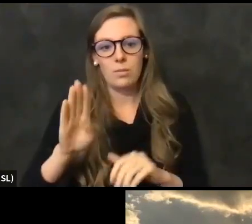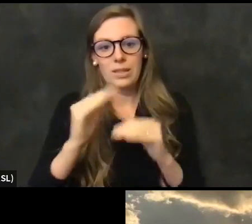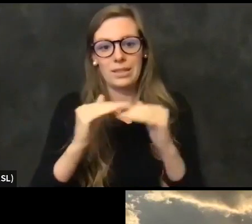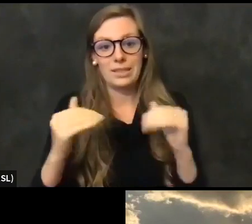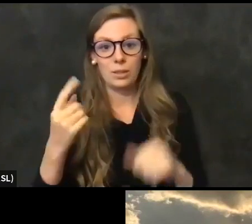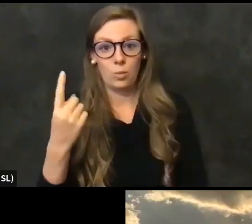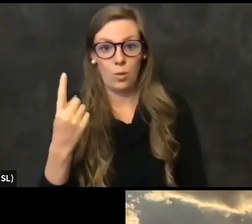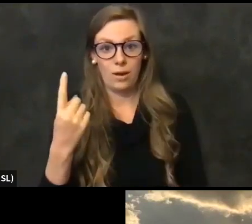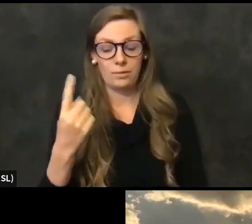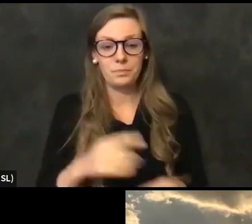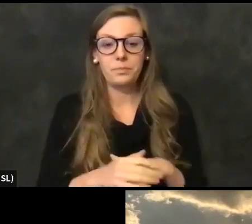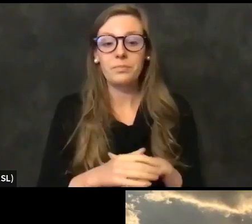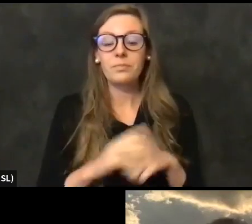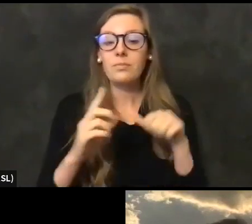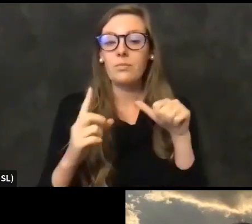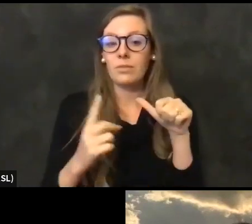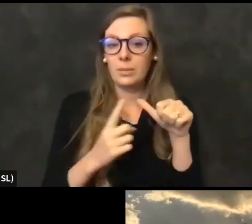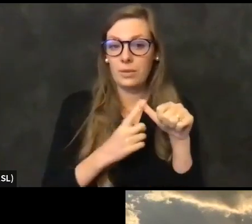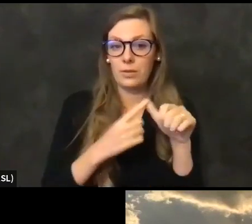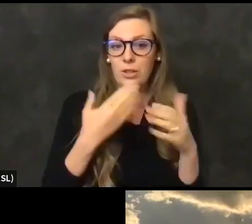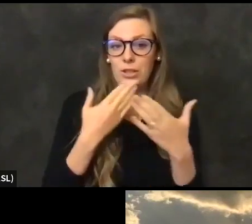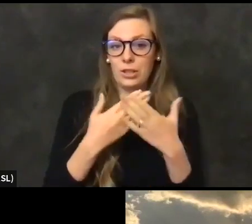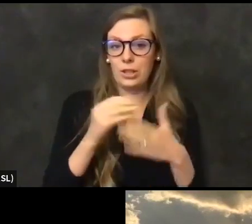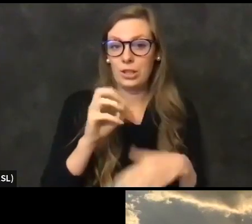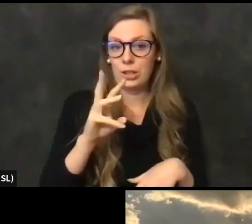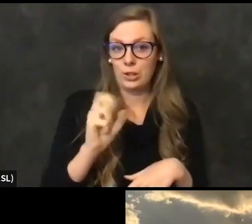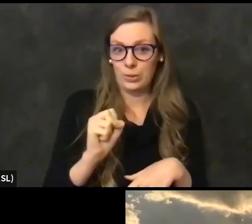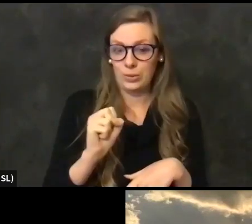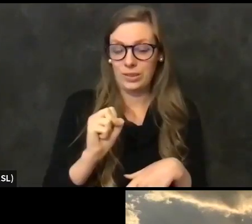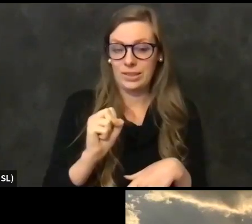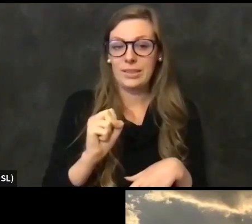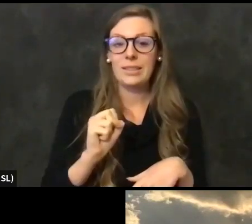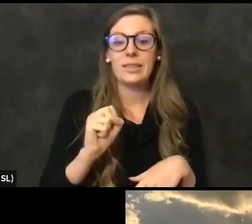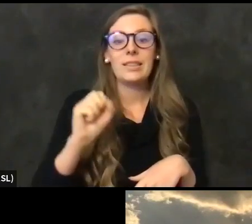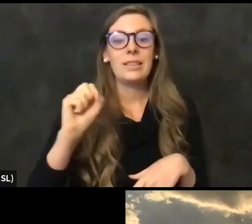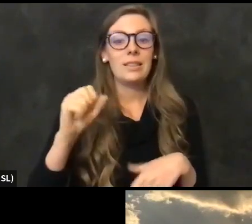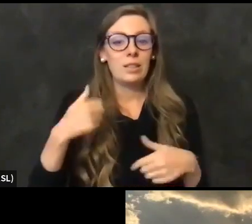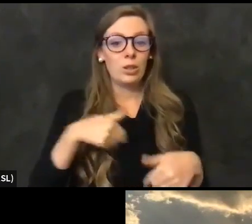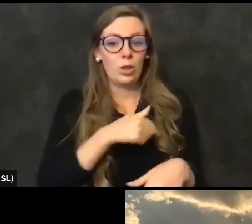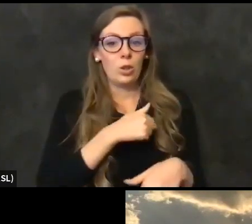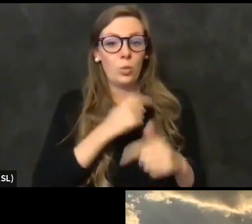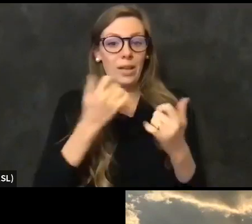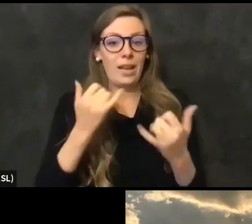But first, let me start with the good news. I'm pleased to report that Sonoma County has now administered seventy five thousand